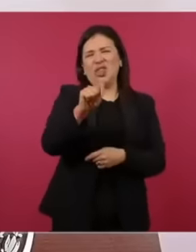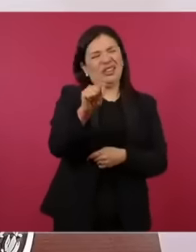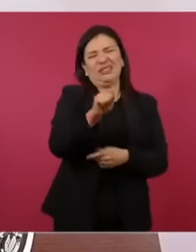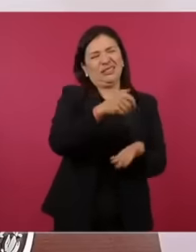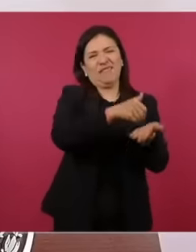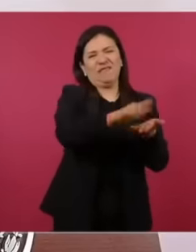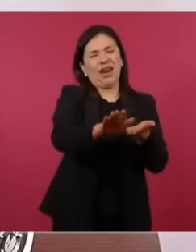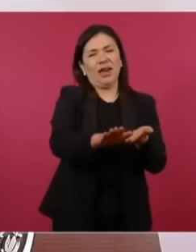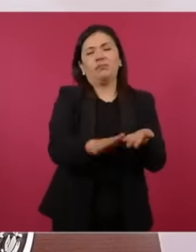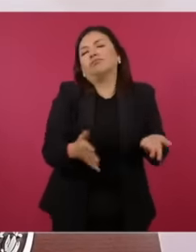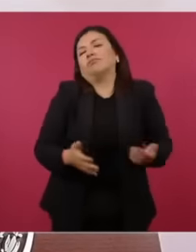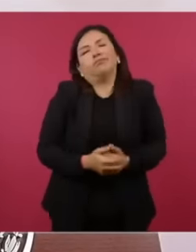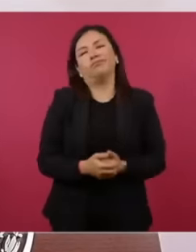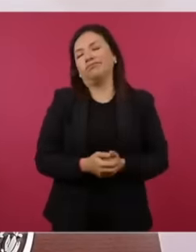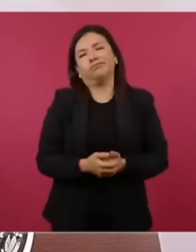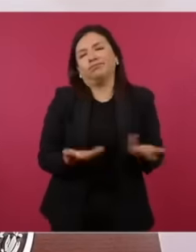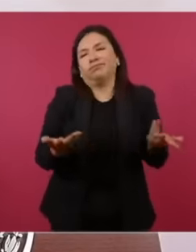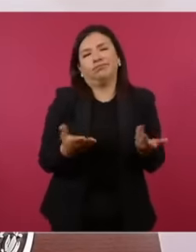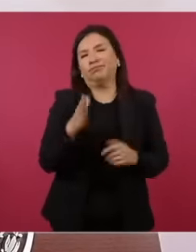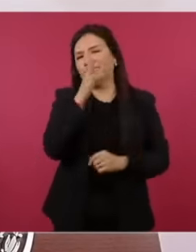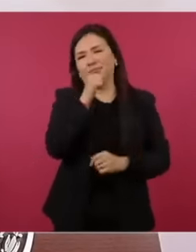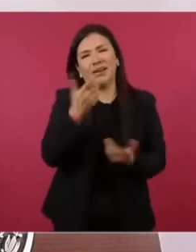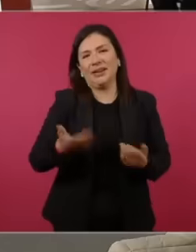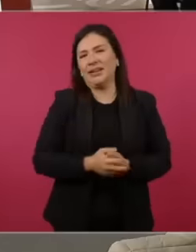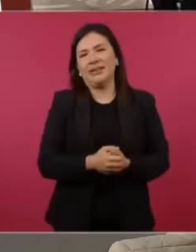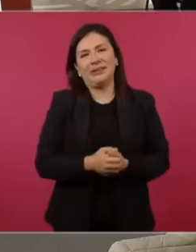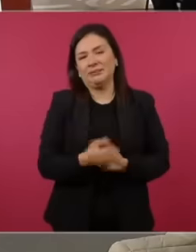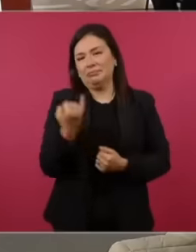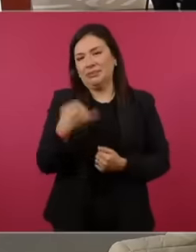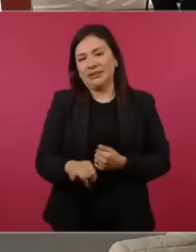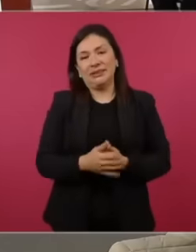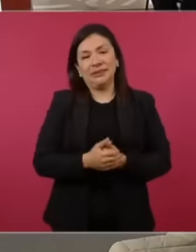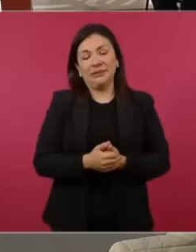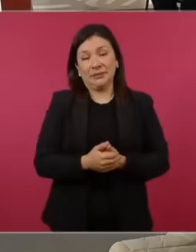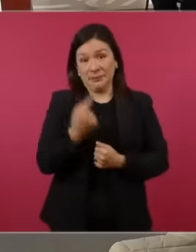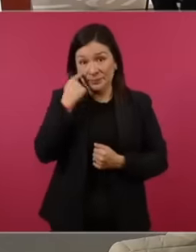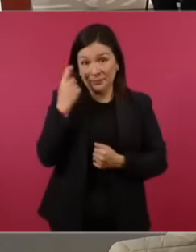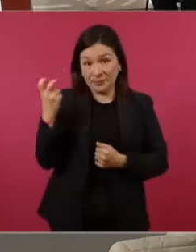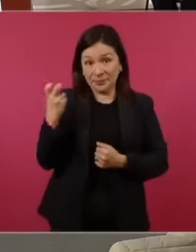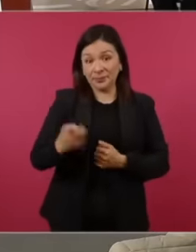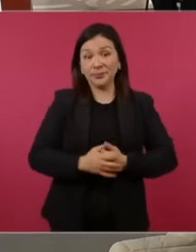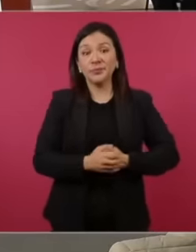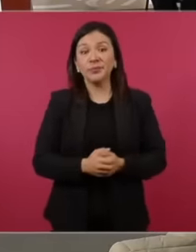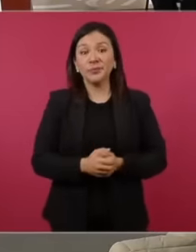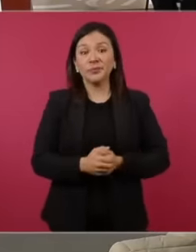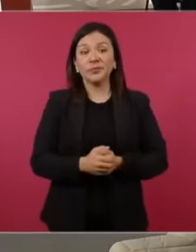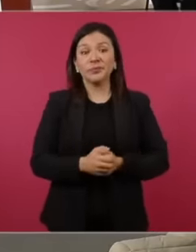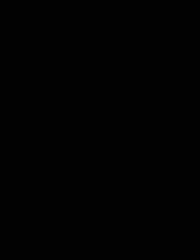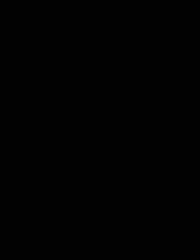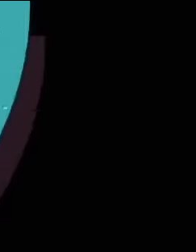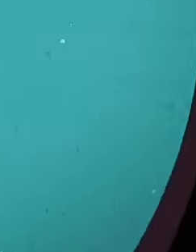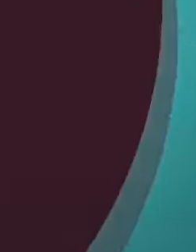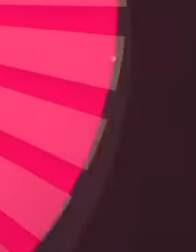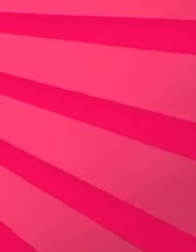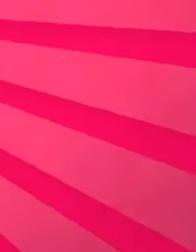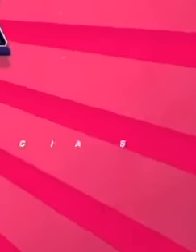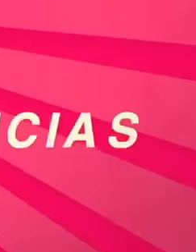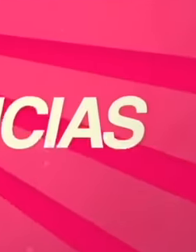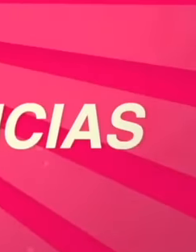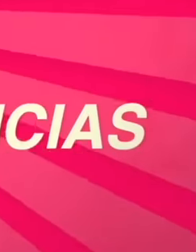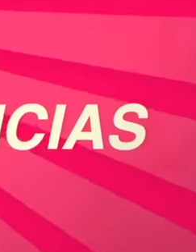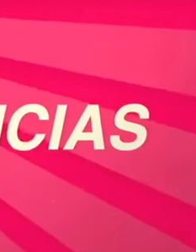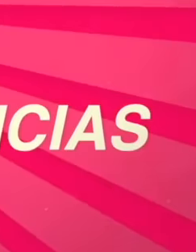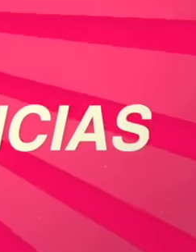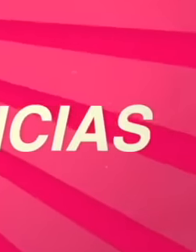that is not where the result is